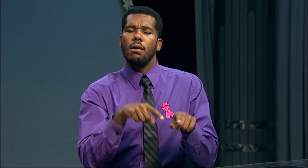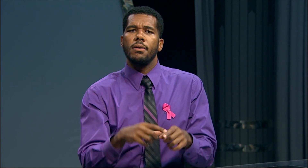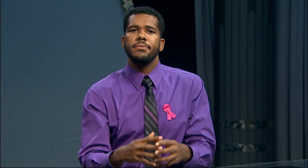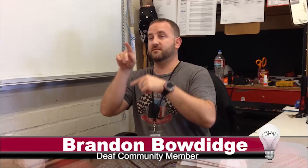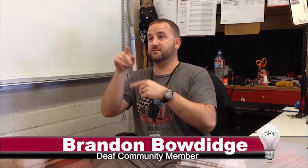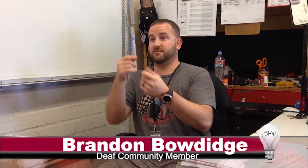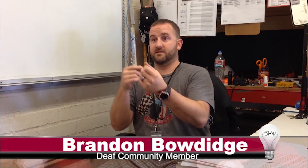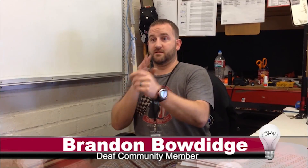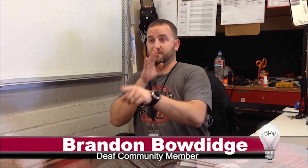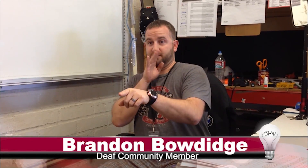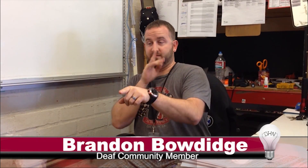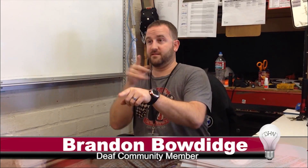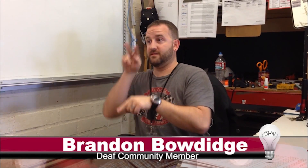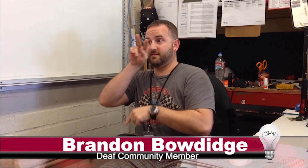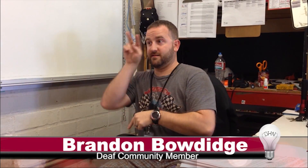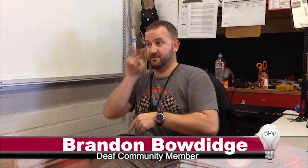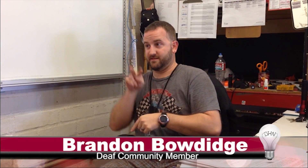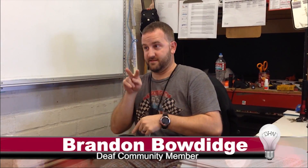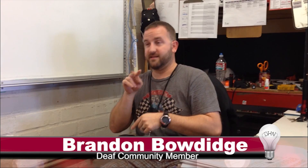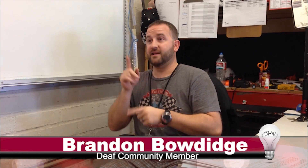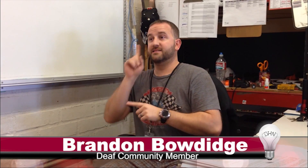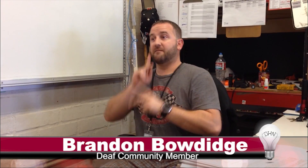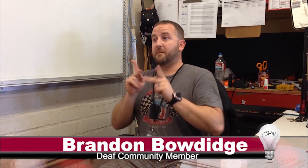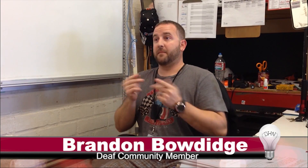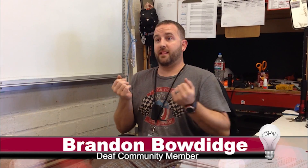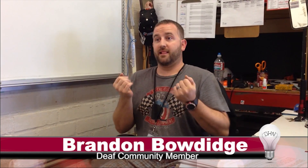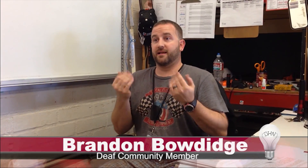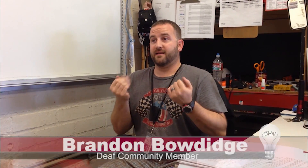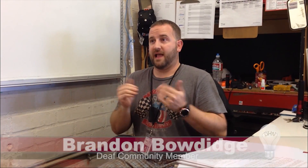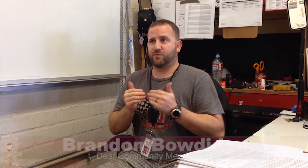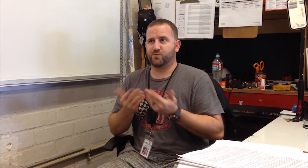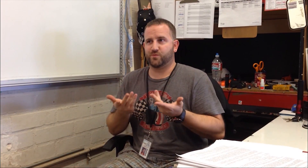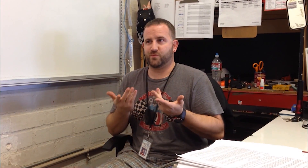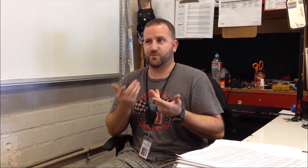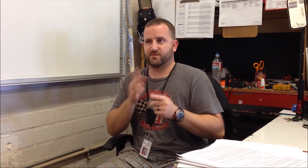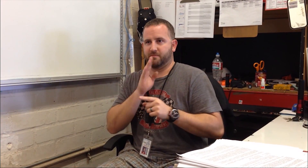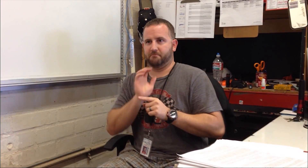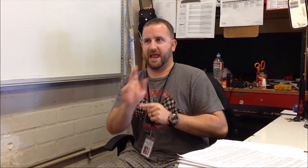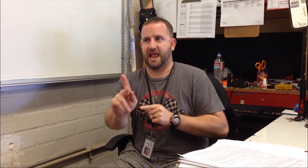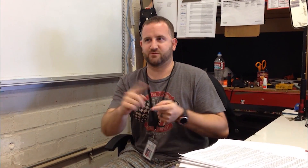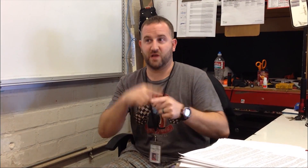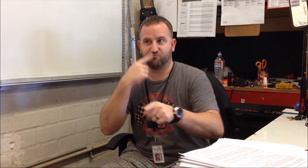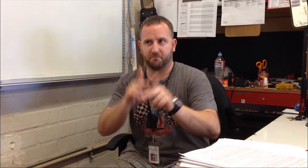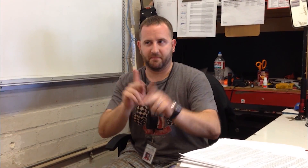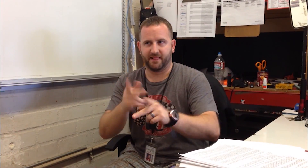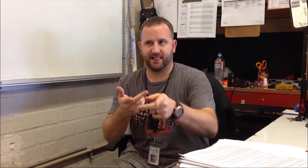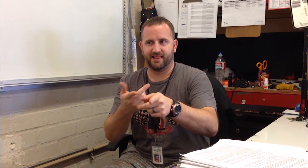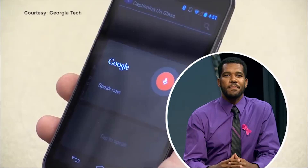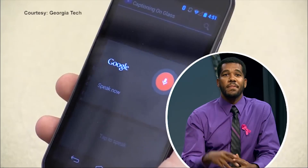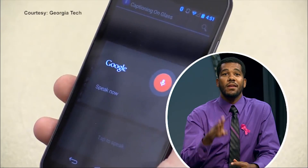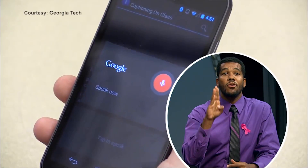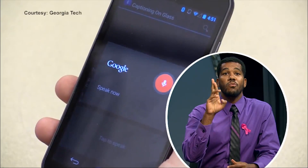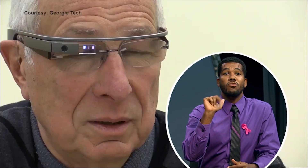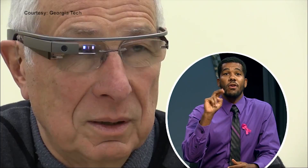Brandon: “They can talk and you can read it but for Deaf people who sign, how do they talk back to hearing people?”